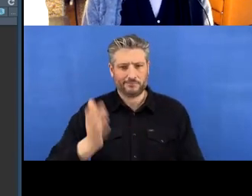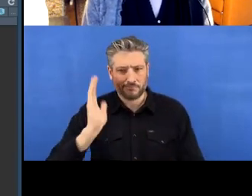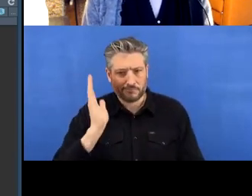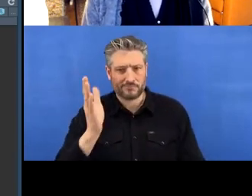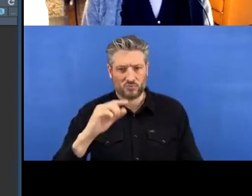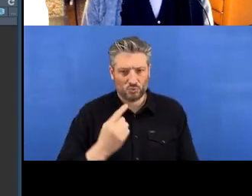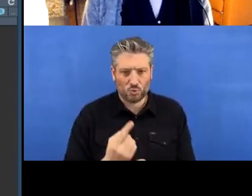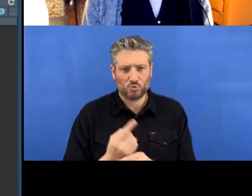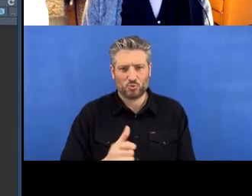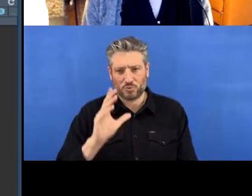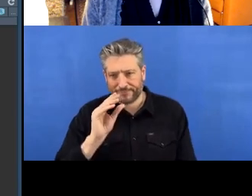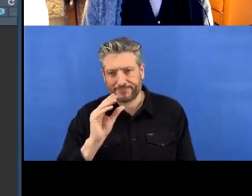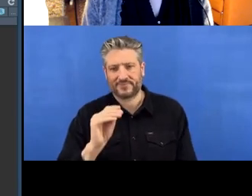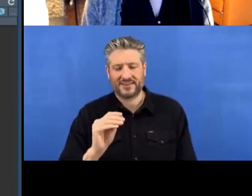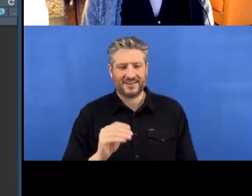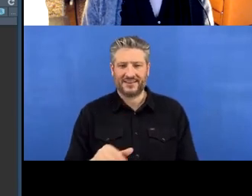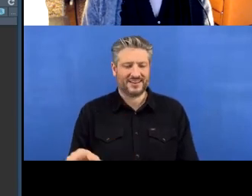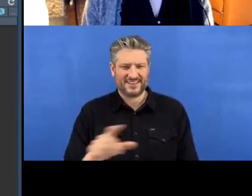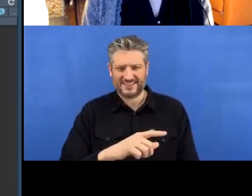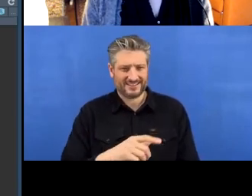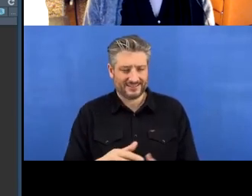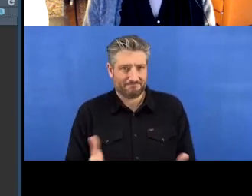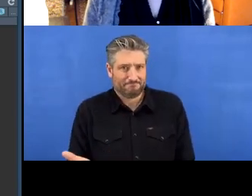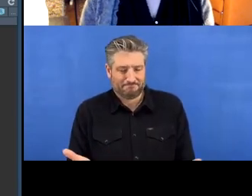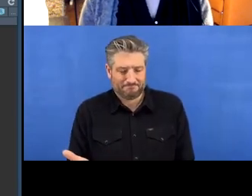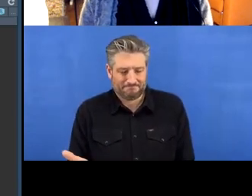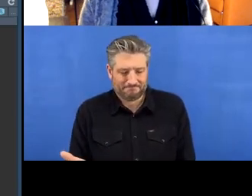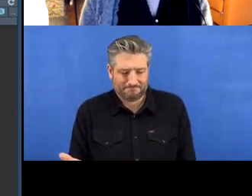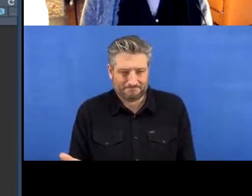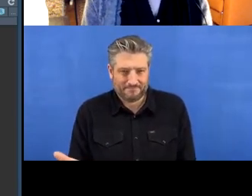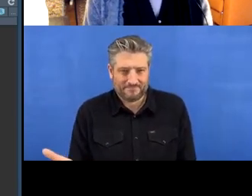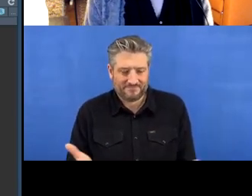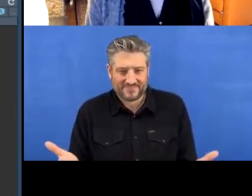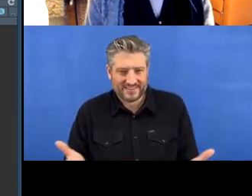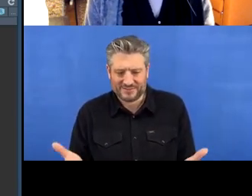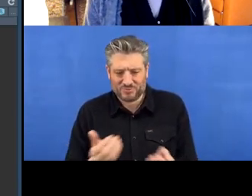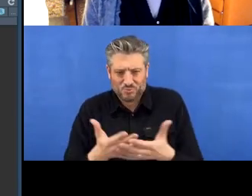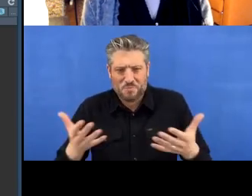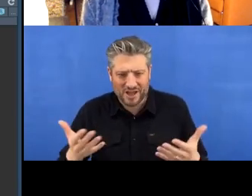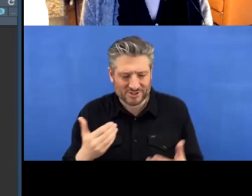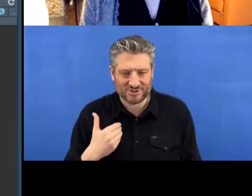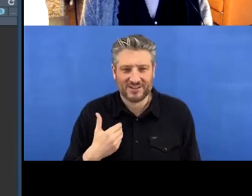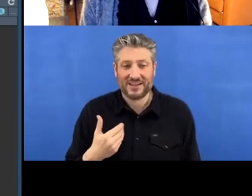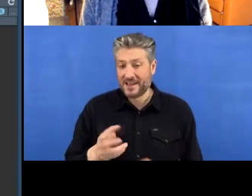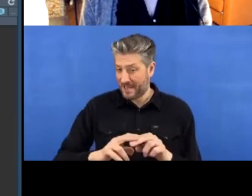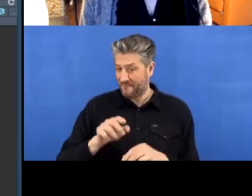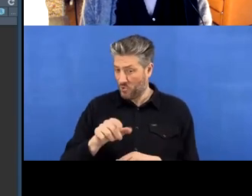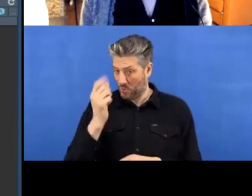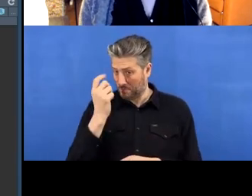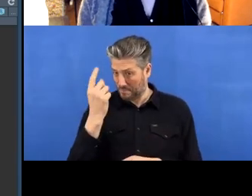So maybe if you, if you were able to follow that, you could at least send some sign of life in the